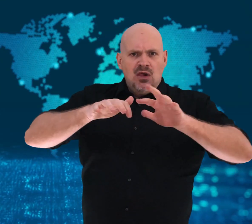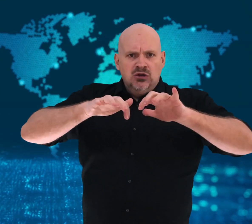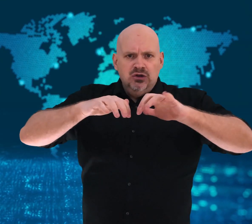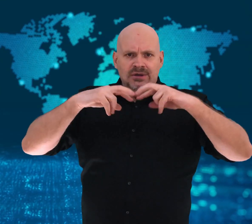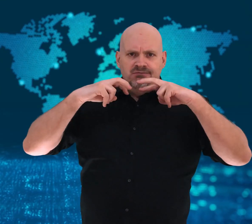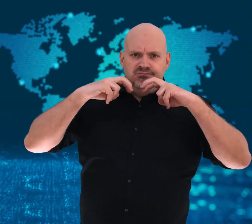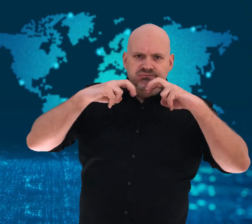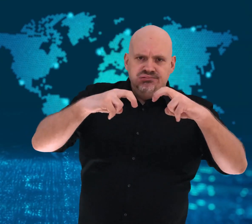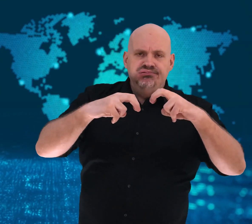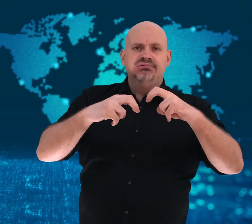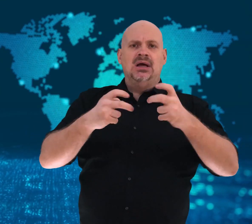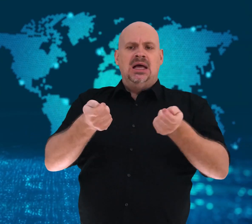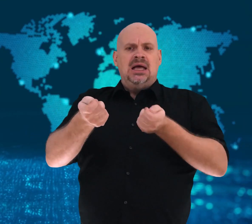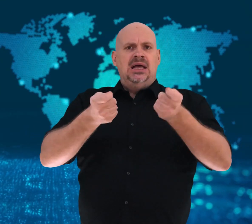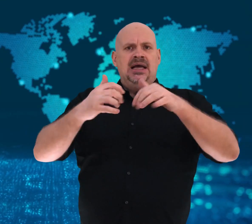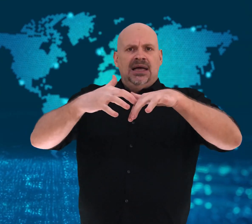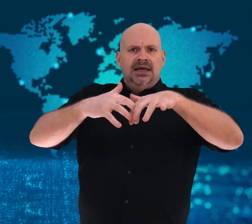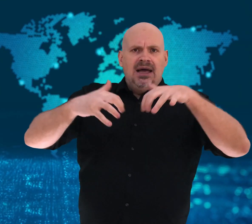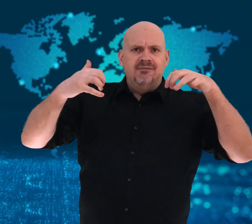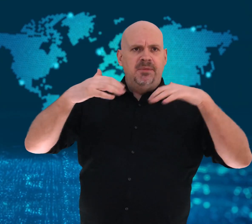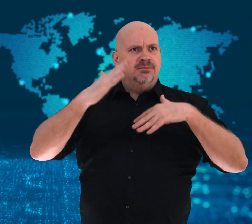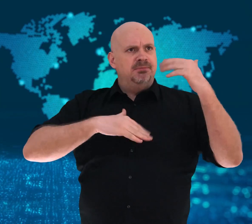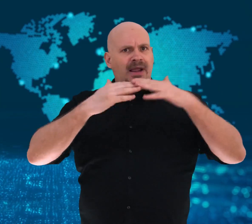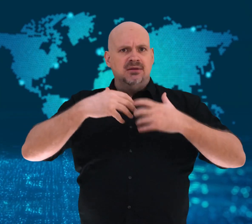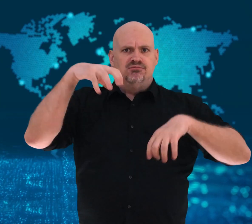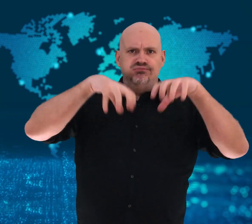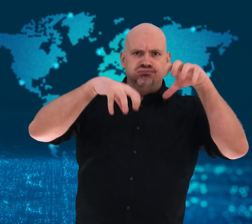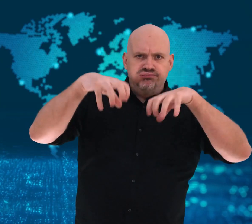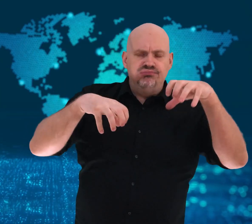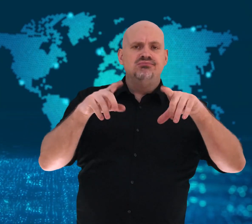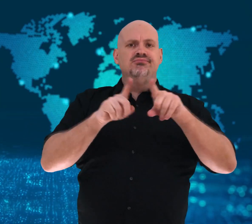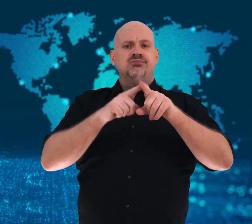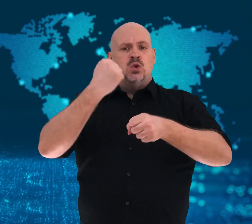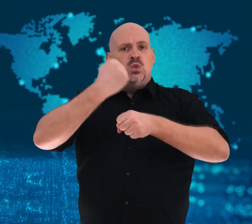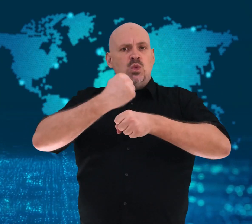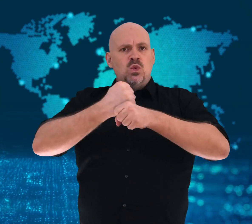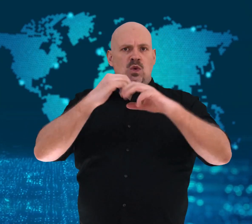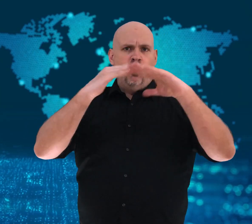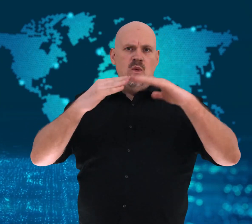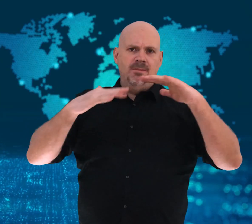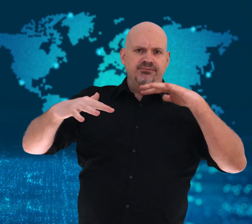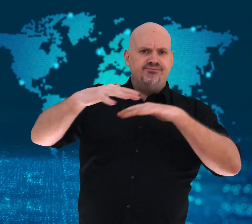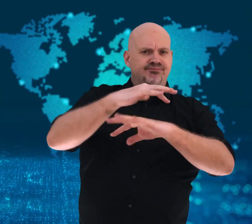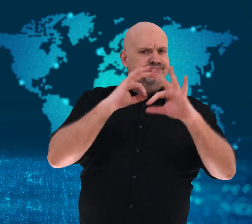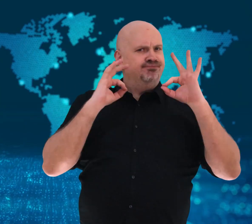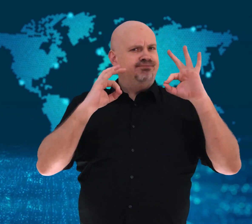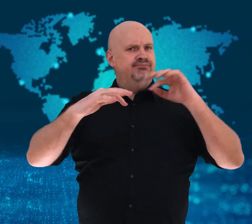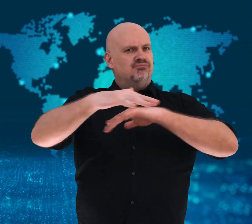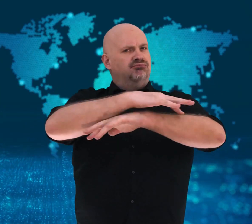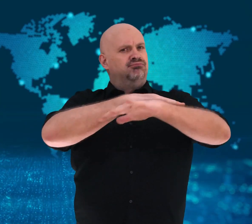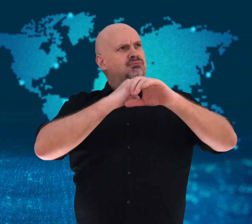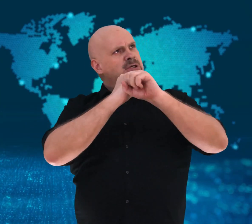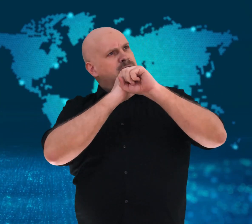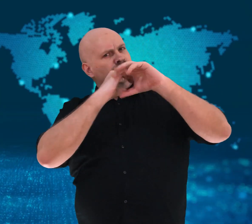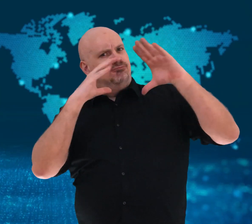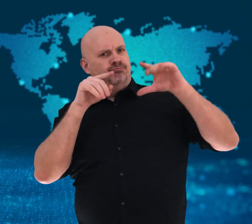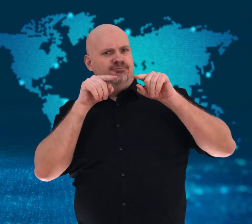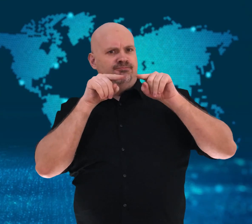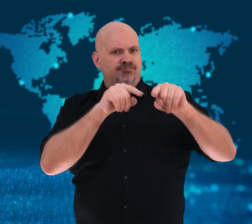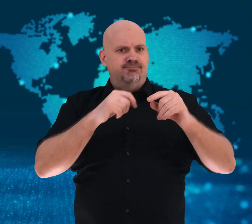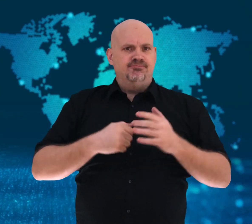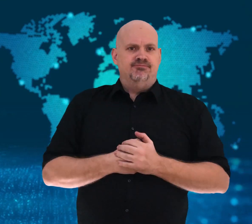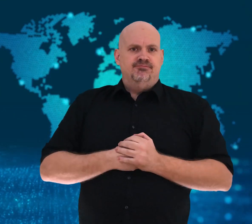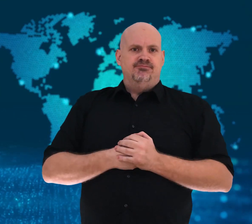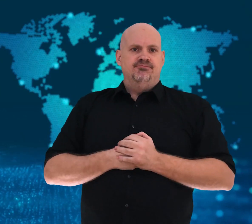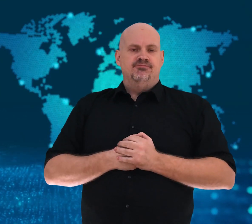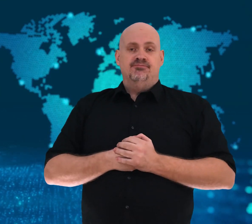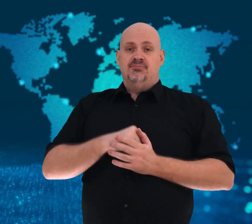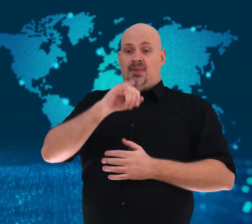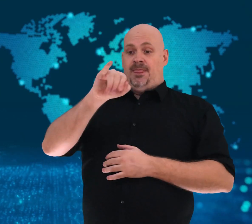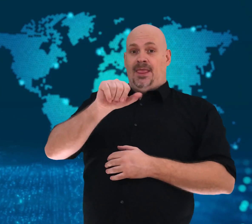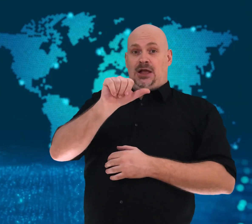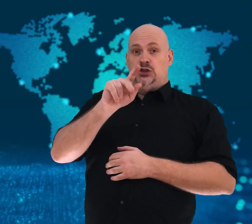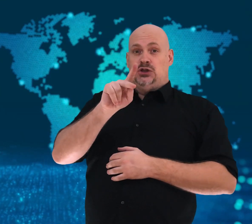The current capital has over half of Indonesia’s economic activity